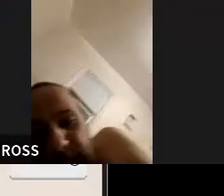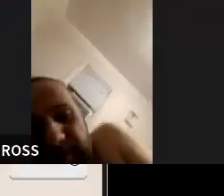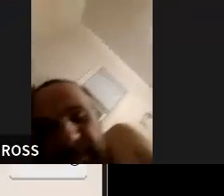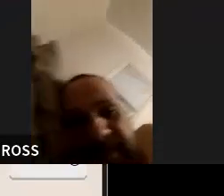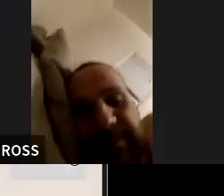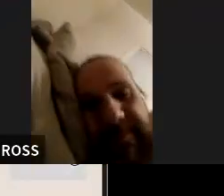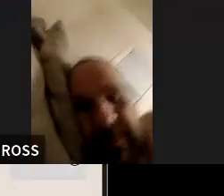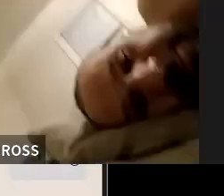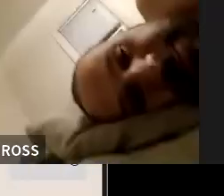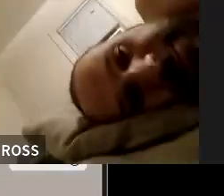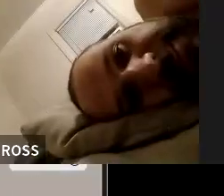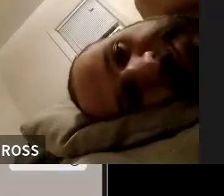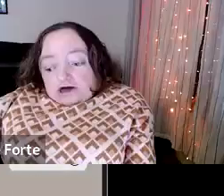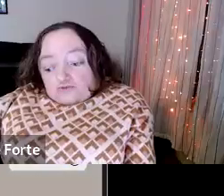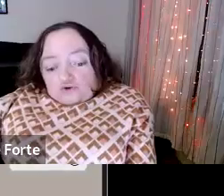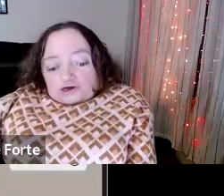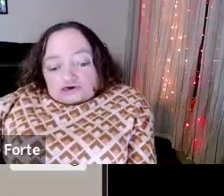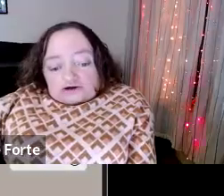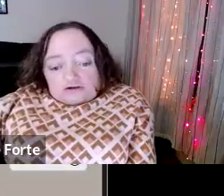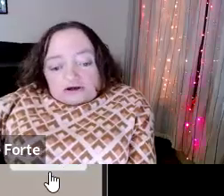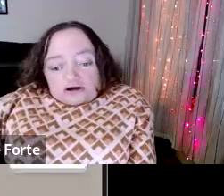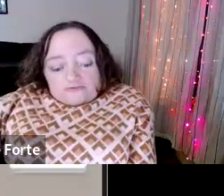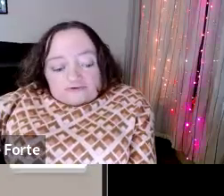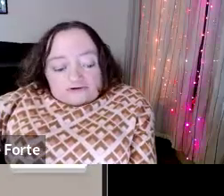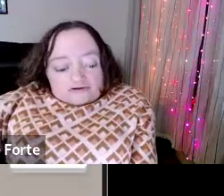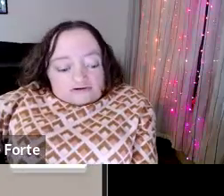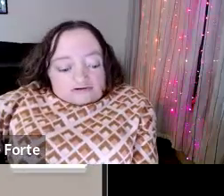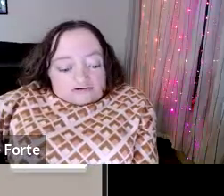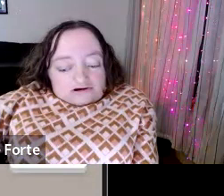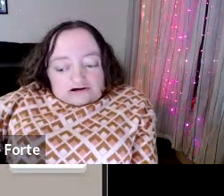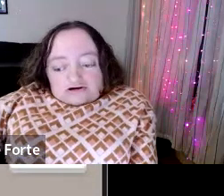: The answer was Americans with Disabilities Act. : Interesting. Okay.